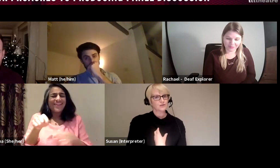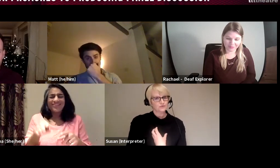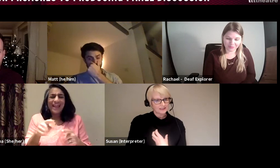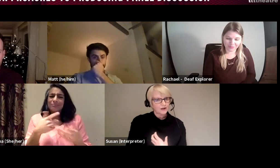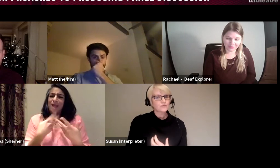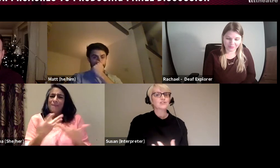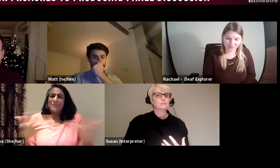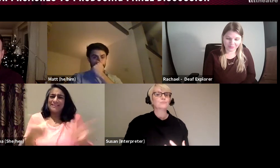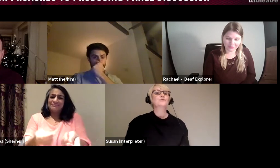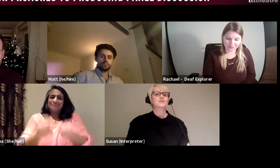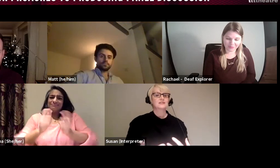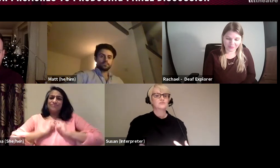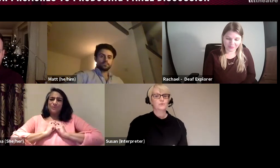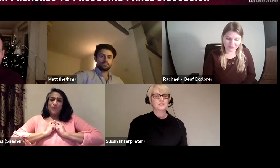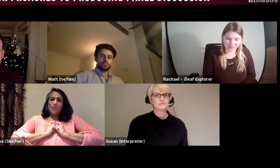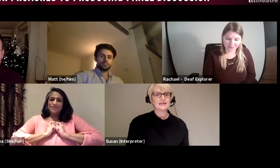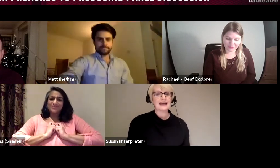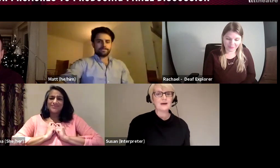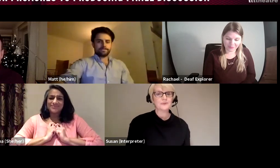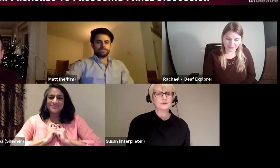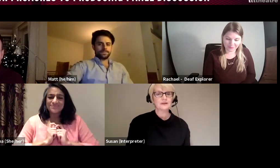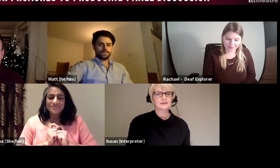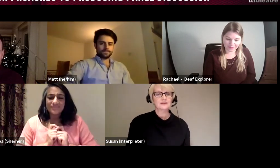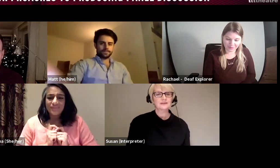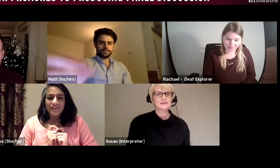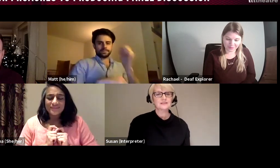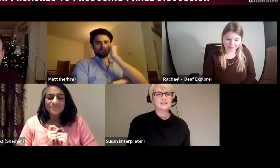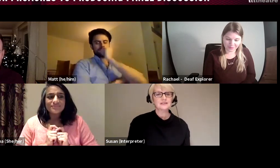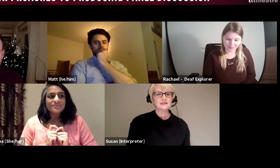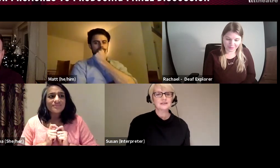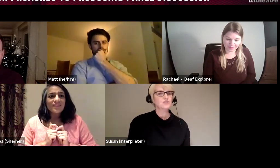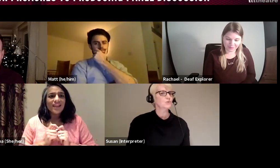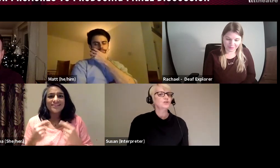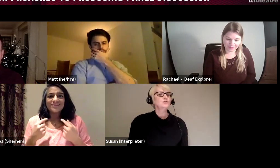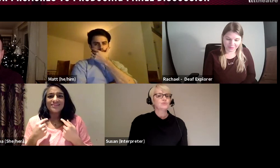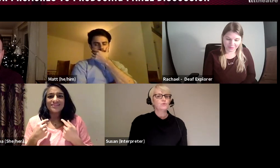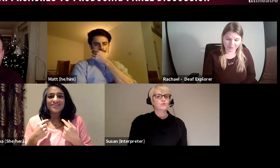have encouraged and moved things forward to make it happen. It gives you a huge reward.